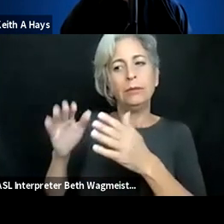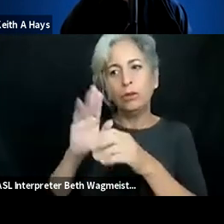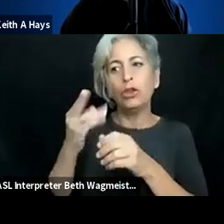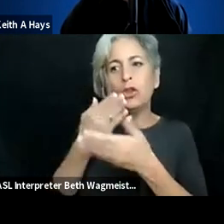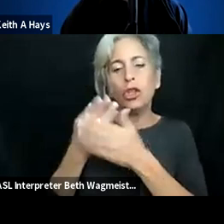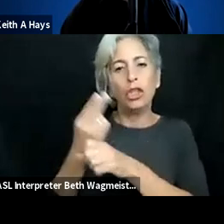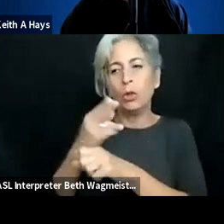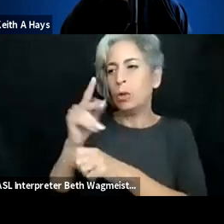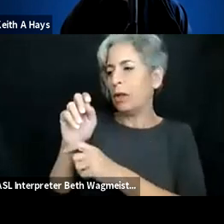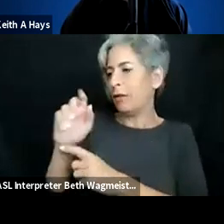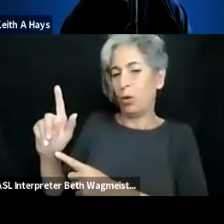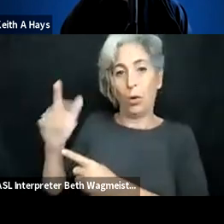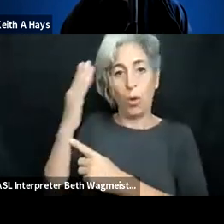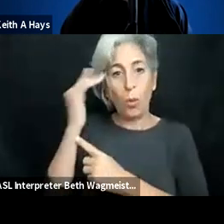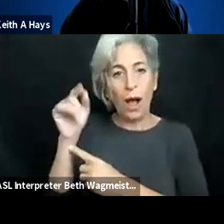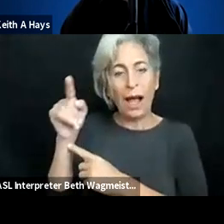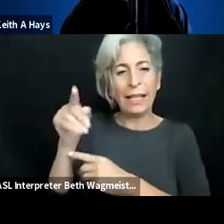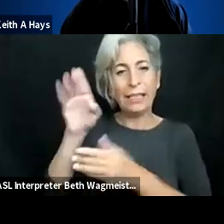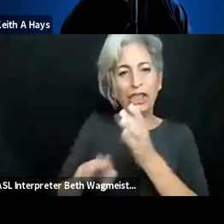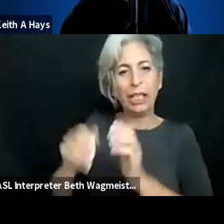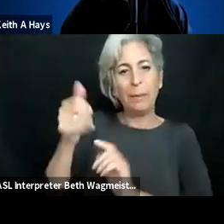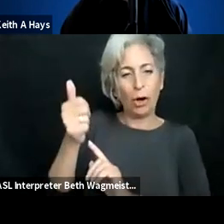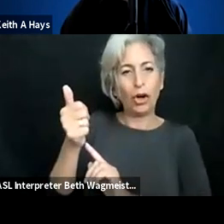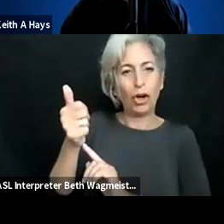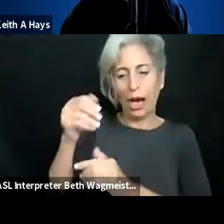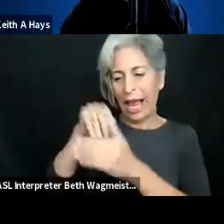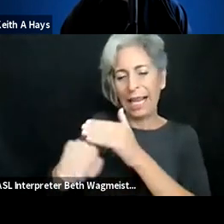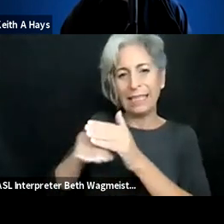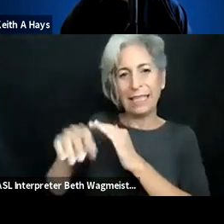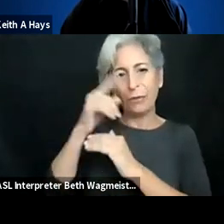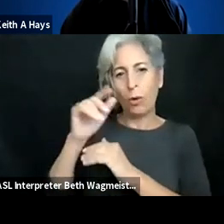intelligence is an advantage, a good tool,